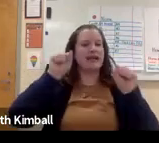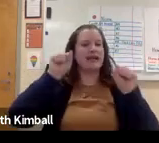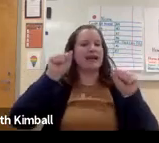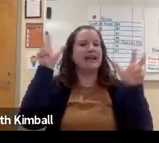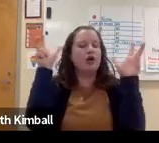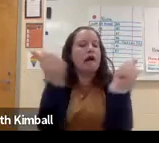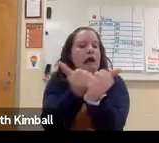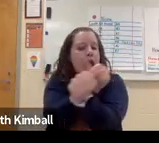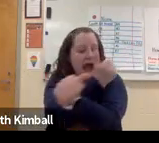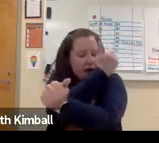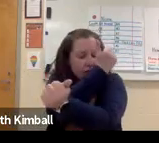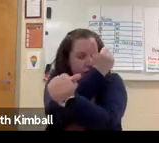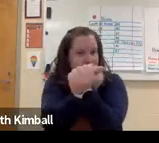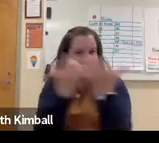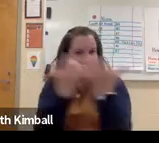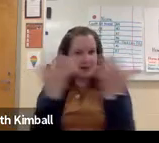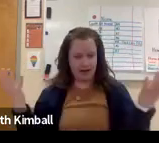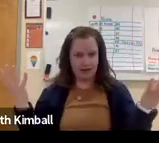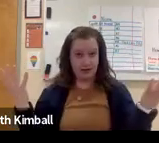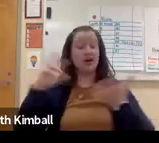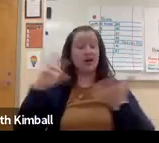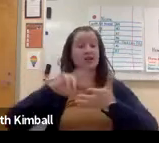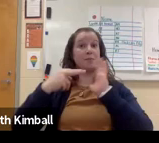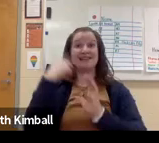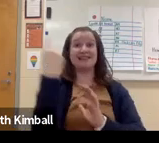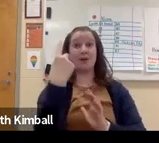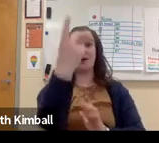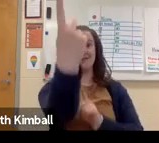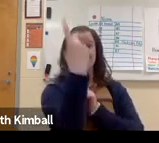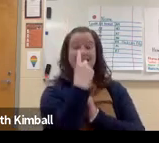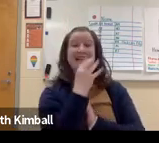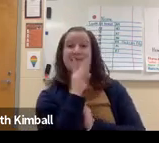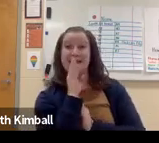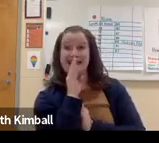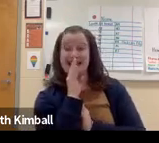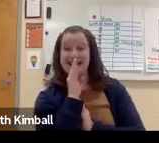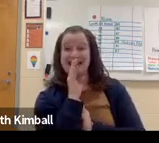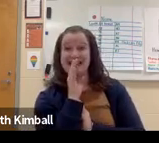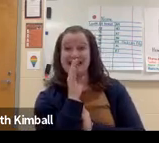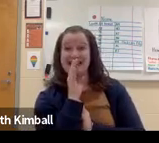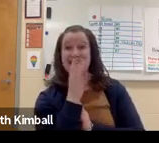I might hear something that's happening in my environment. So that is one of the really nice things,